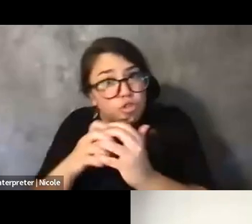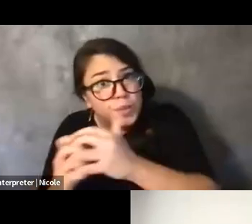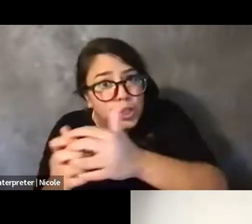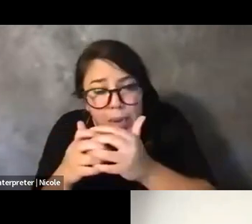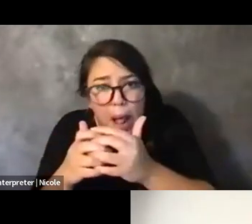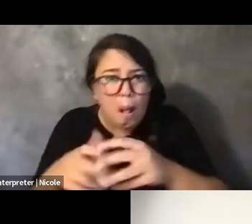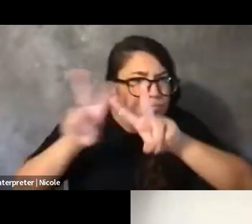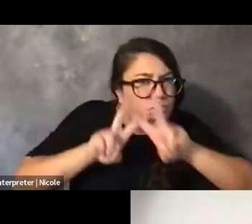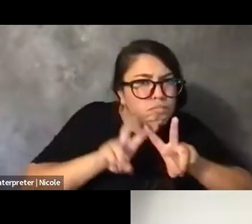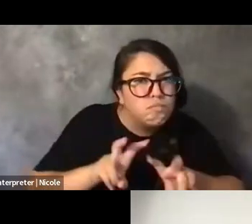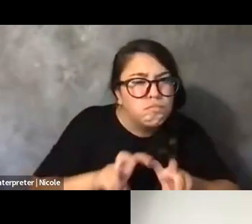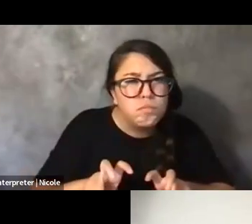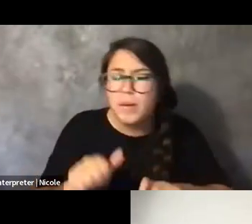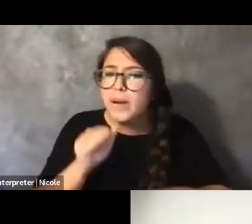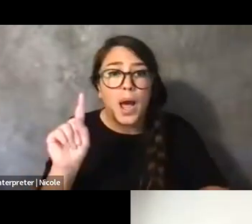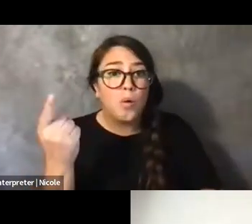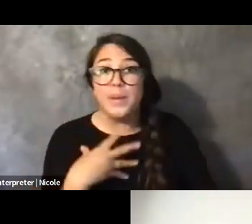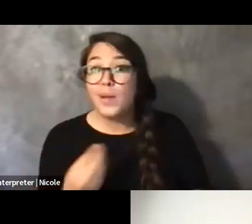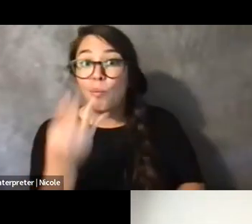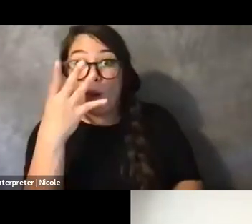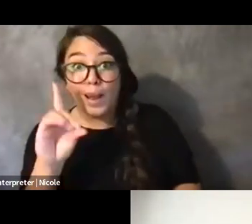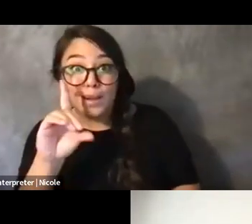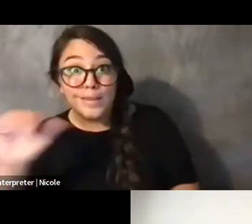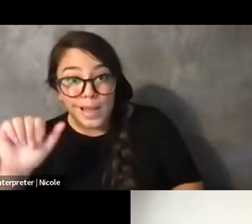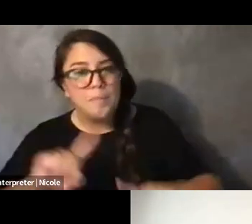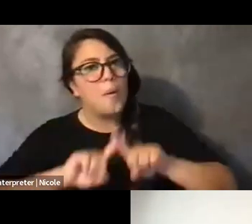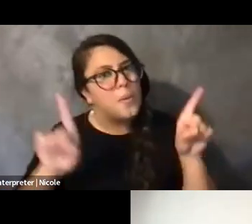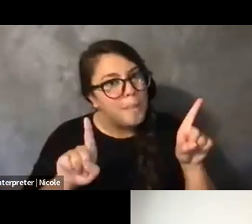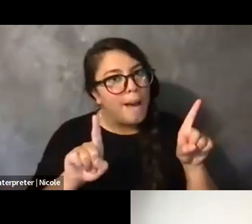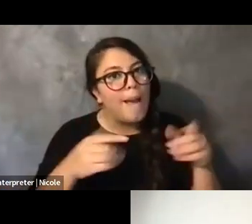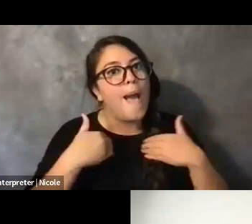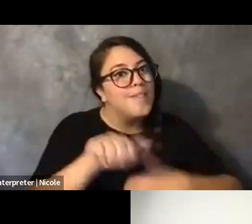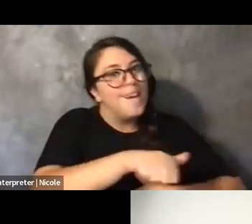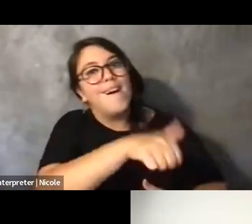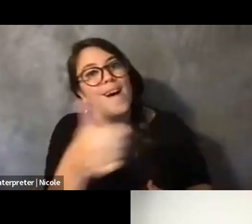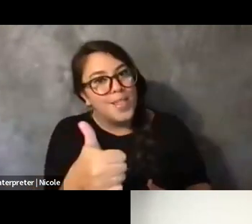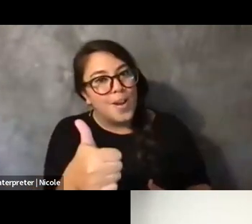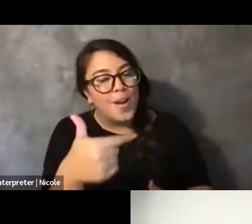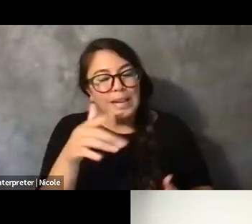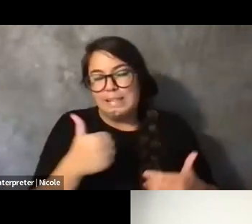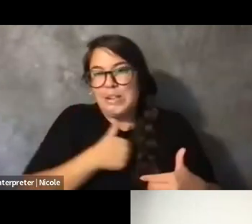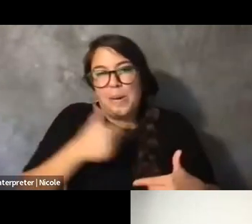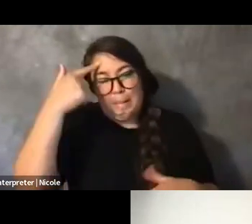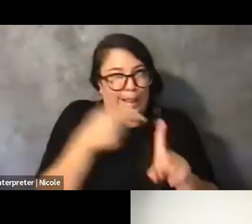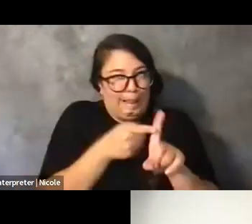at what it means to be not just white and disabled, but have other -- I'm losing my train of thought a little bit.